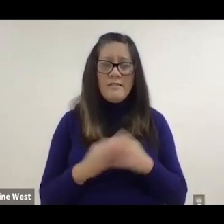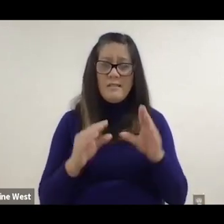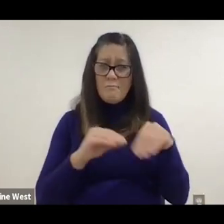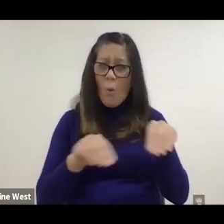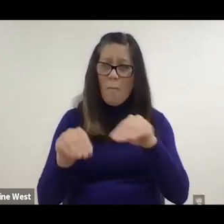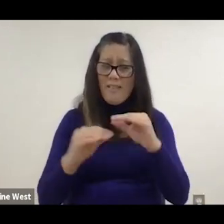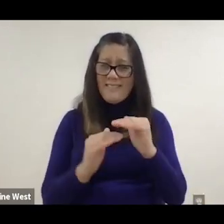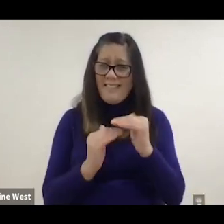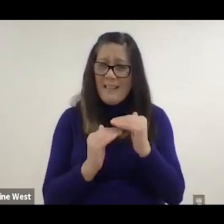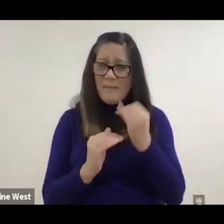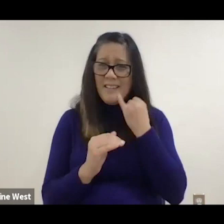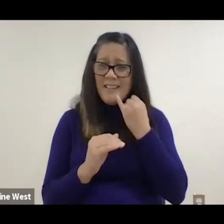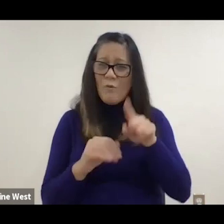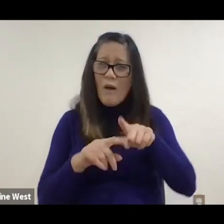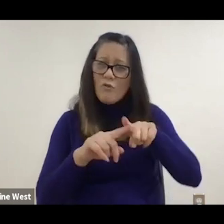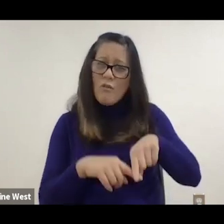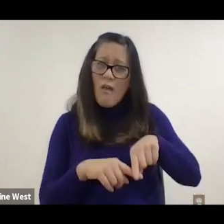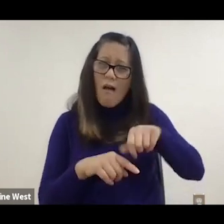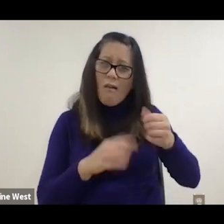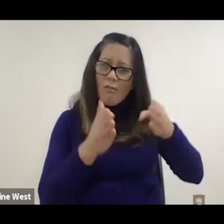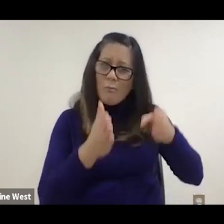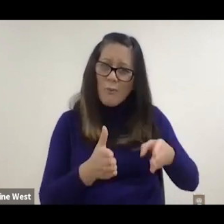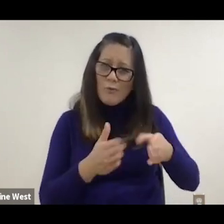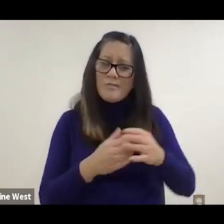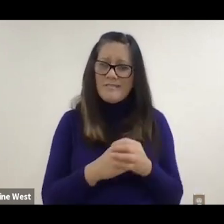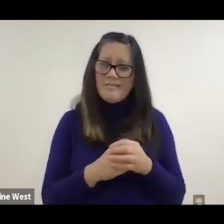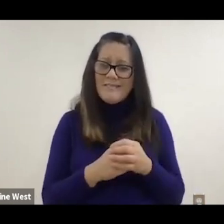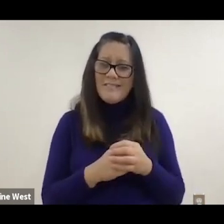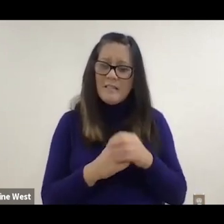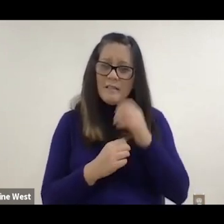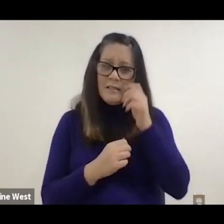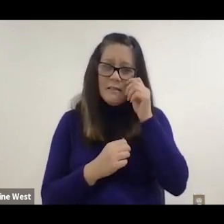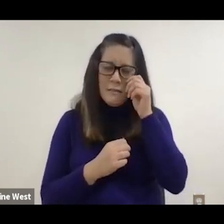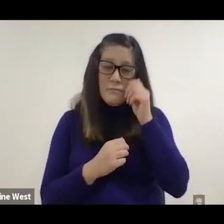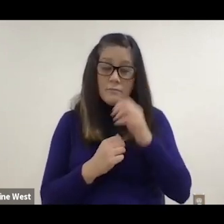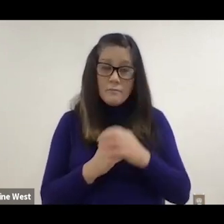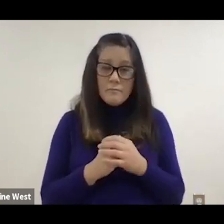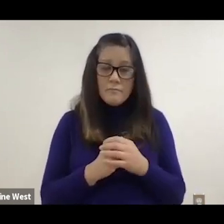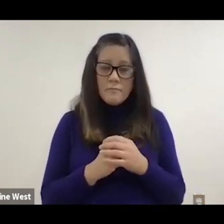If you ever have to rely on somebody else, and so.